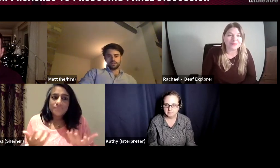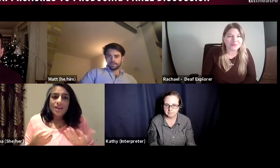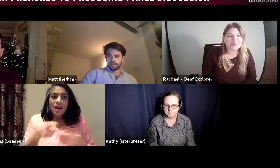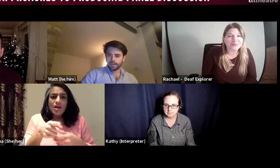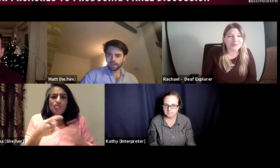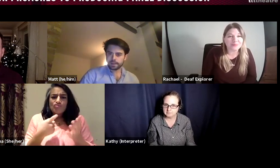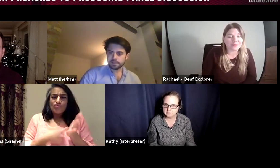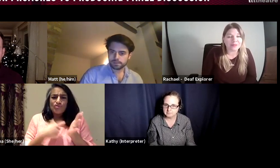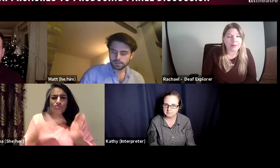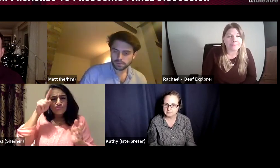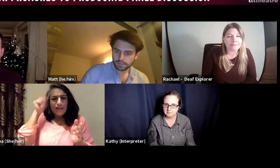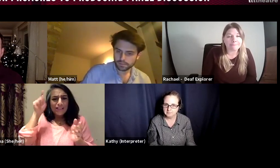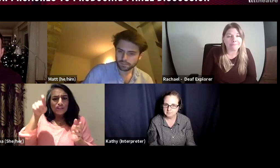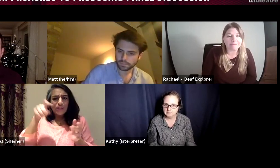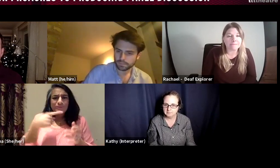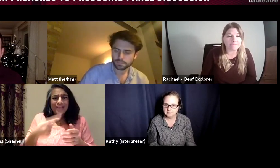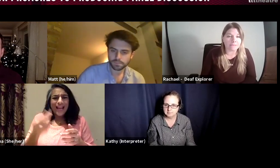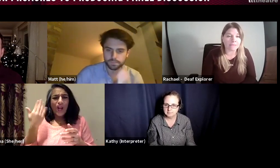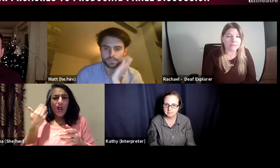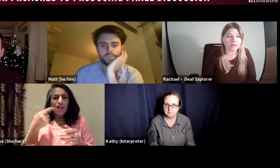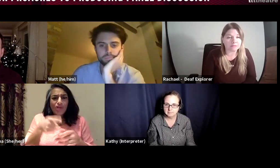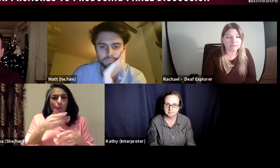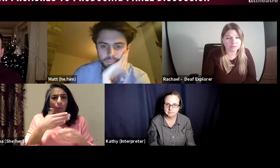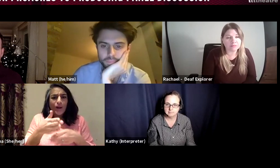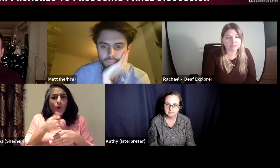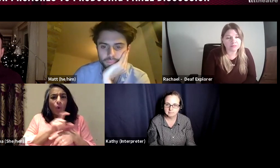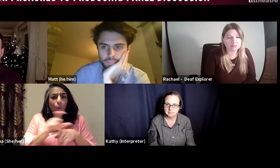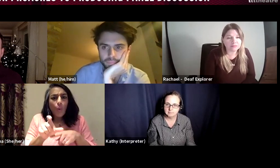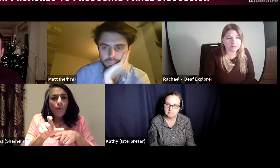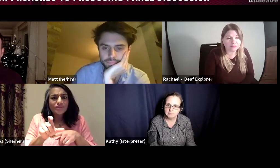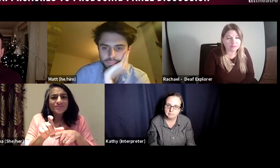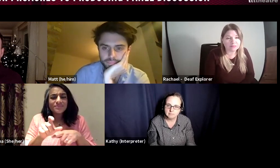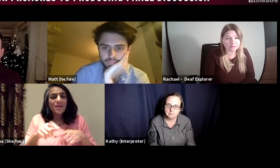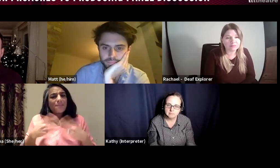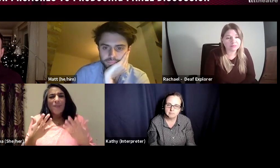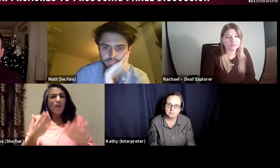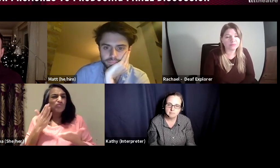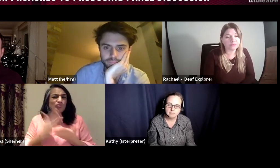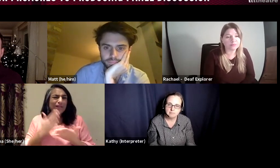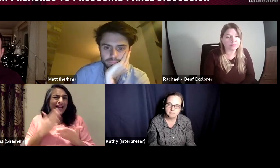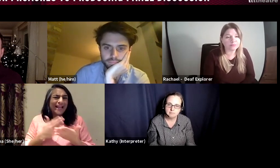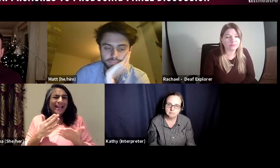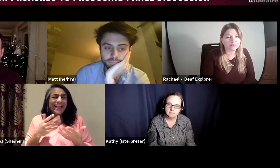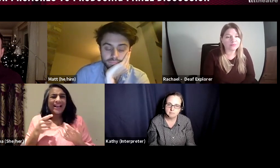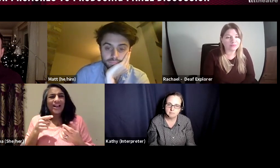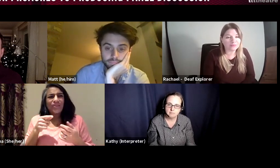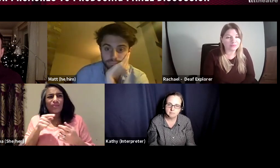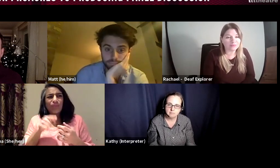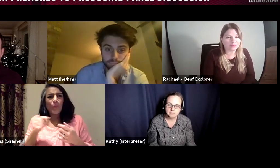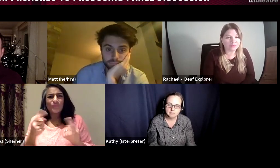producer is responsible for, and Rachael was saying earlier that you went on a course, but